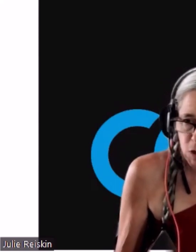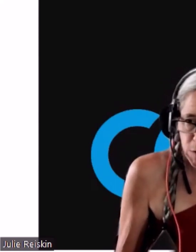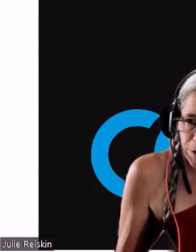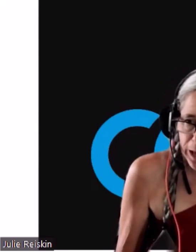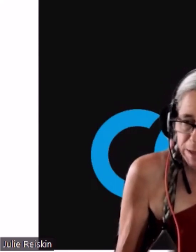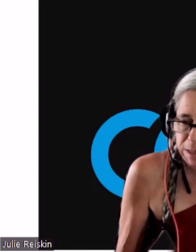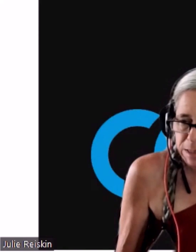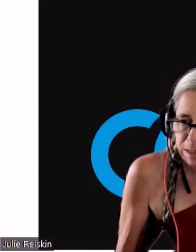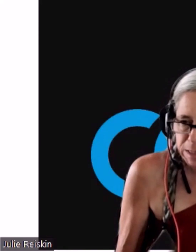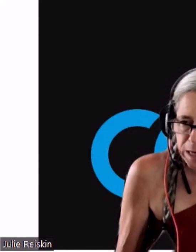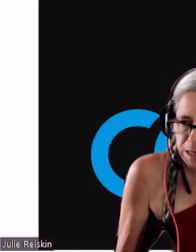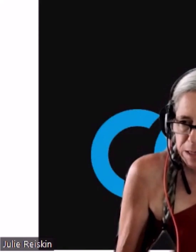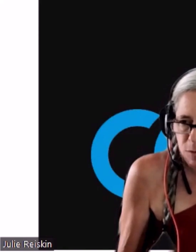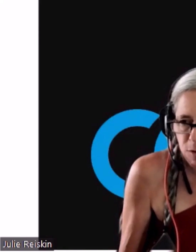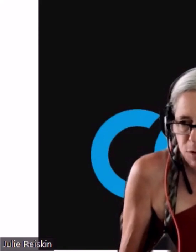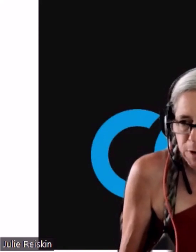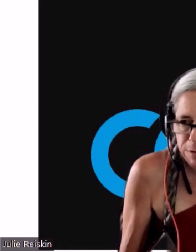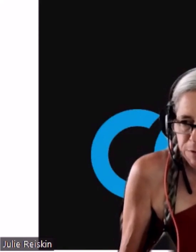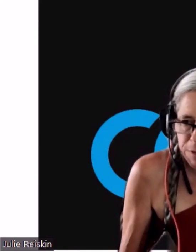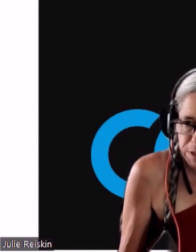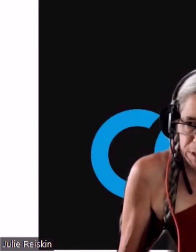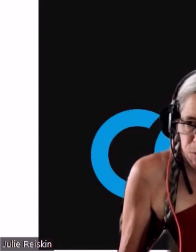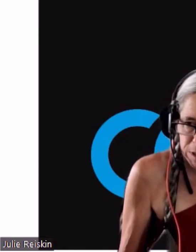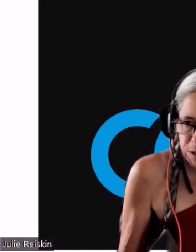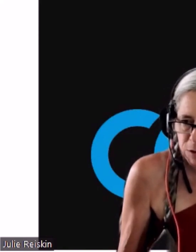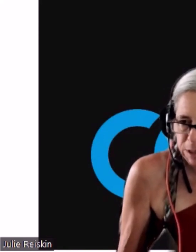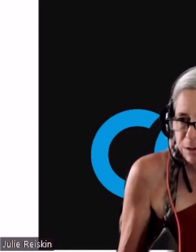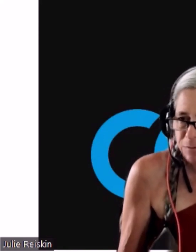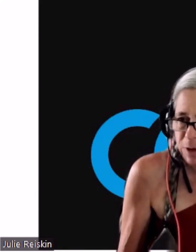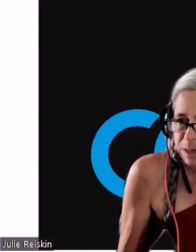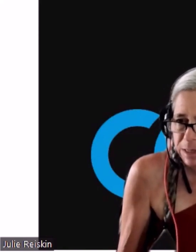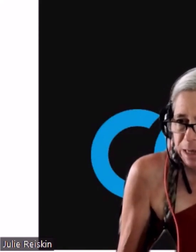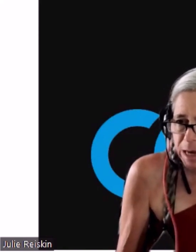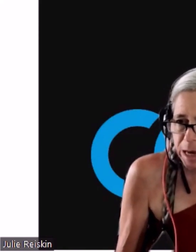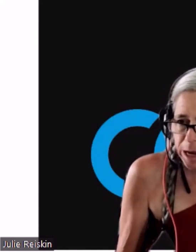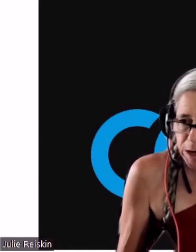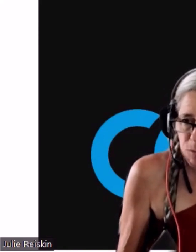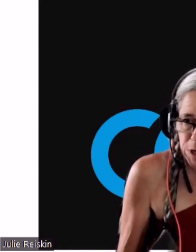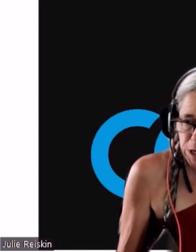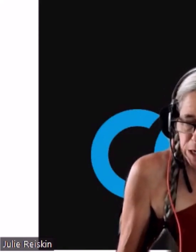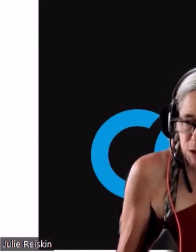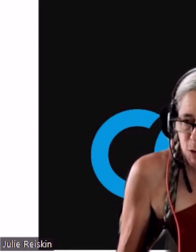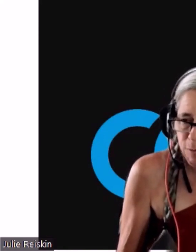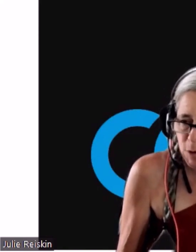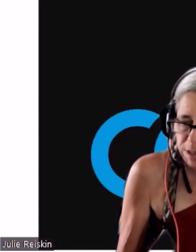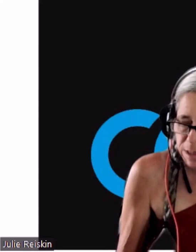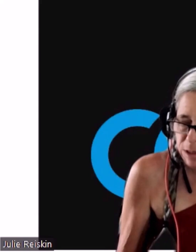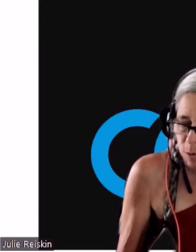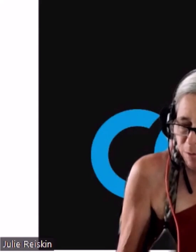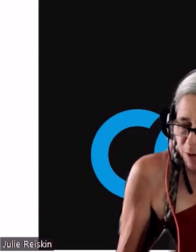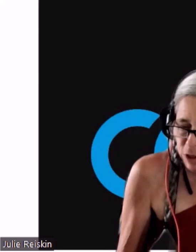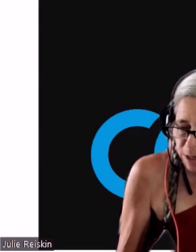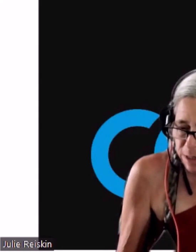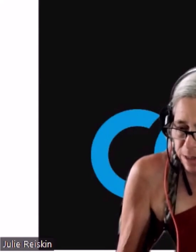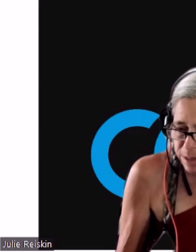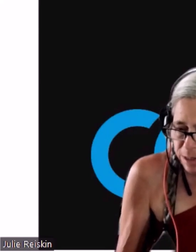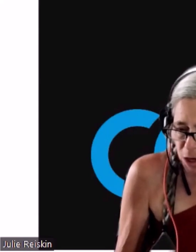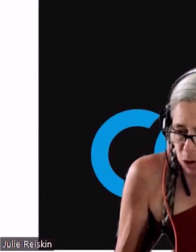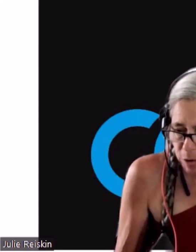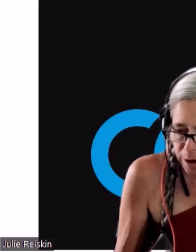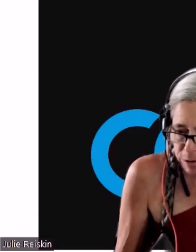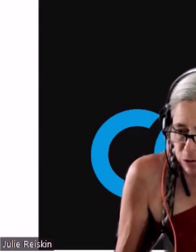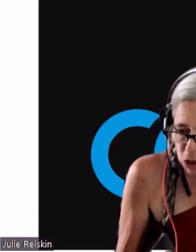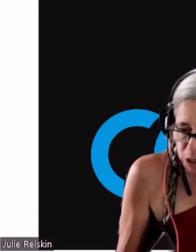General access to society. So those are all of the things that we still need to fix. And we need your voices, your fresh ideas, your energy